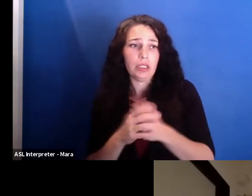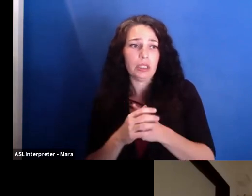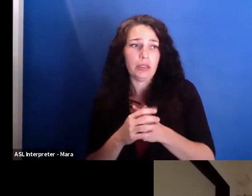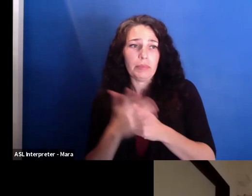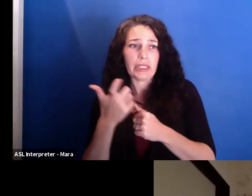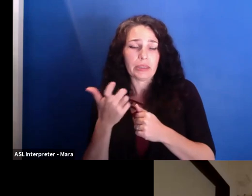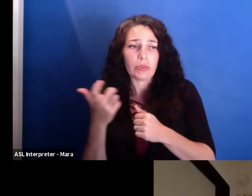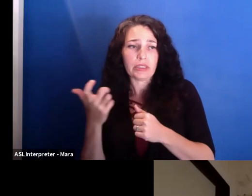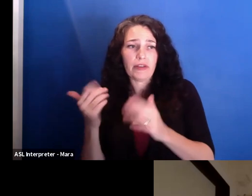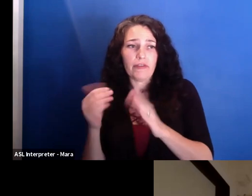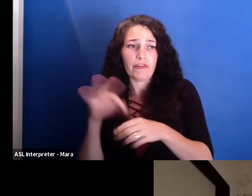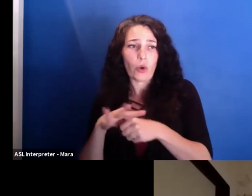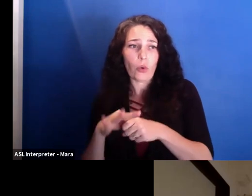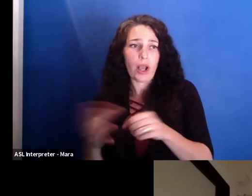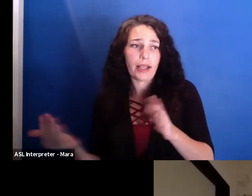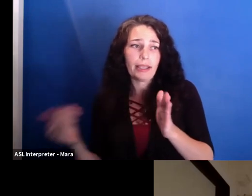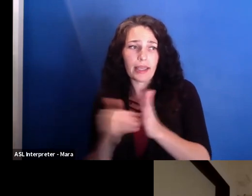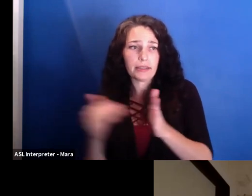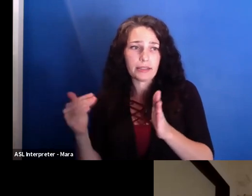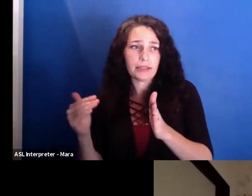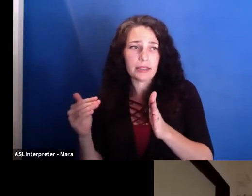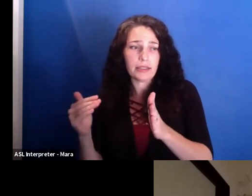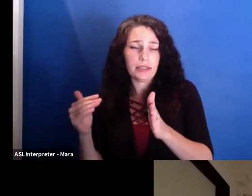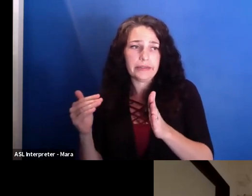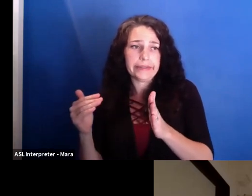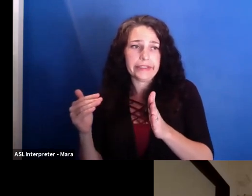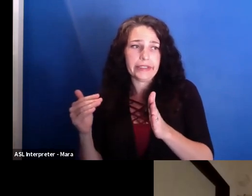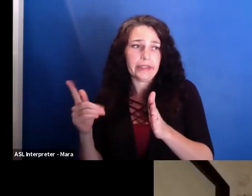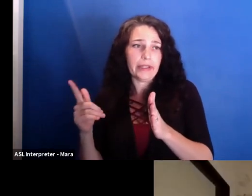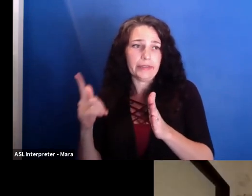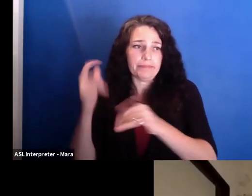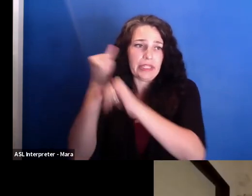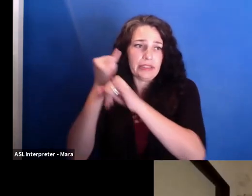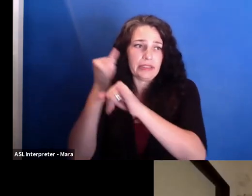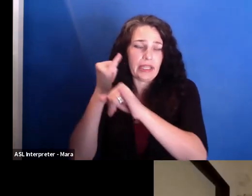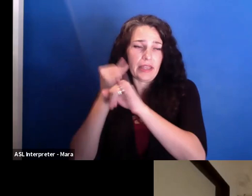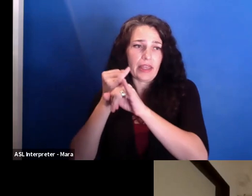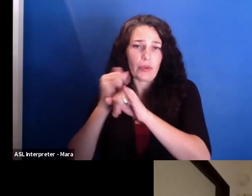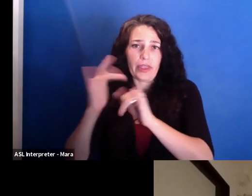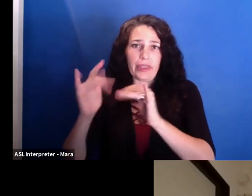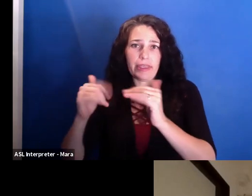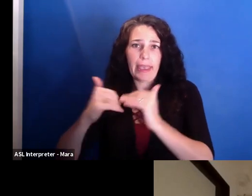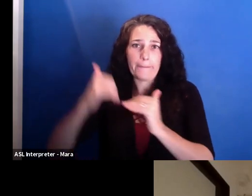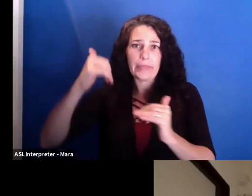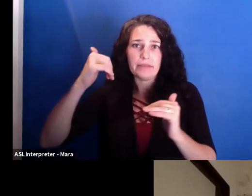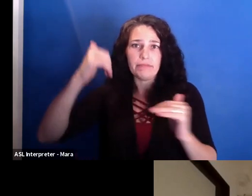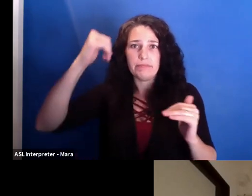And then it's easy to get fooled or tricked by-- beaten Orban in Hungary, beat Trump in the US,